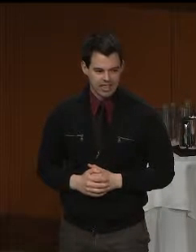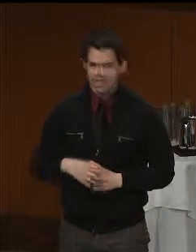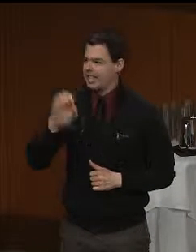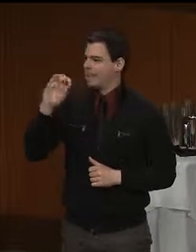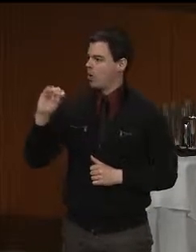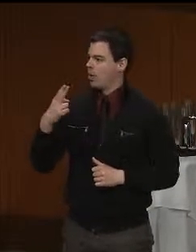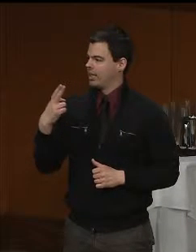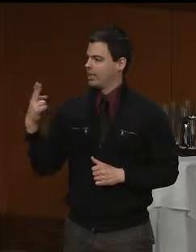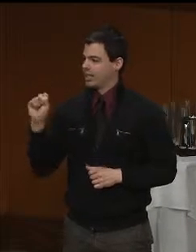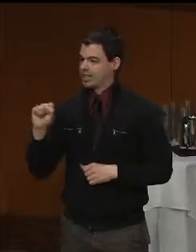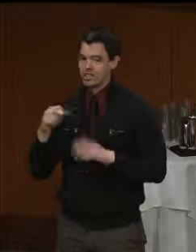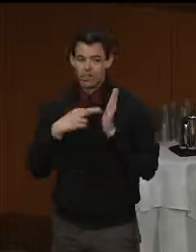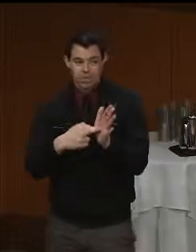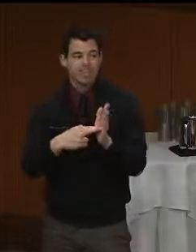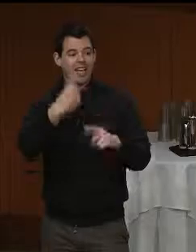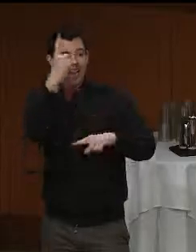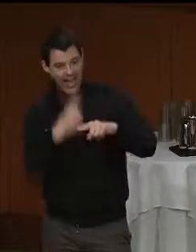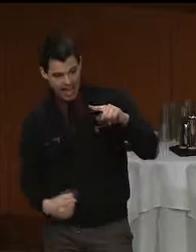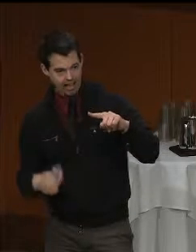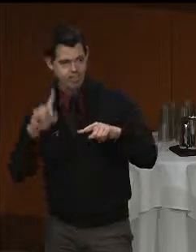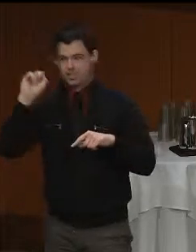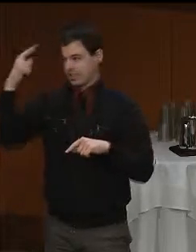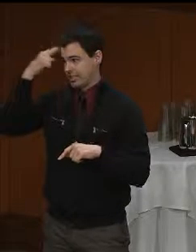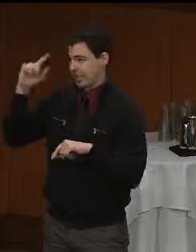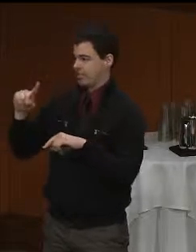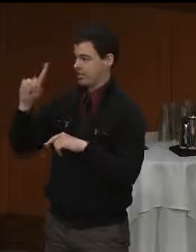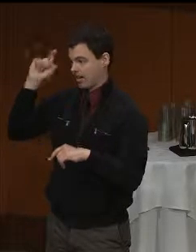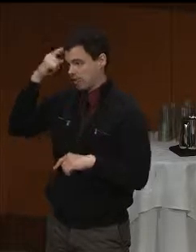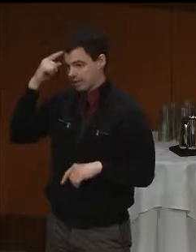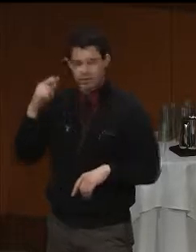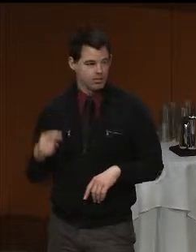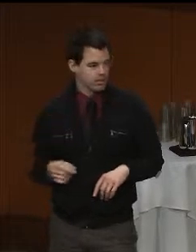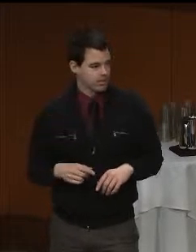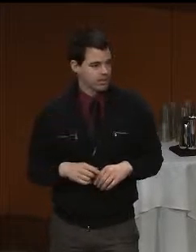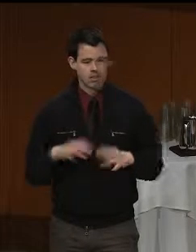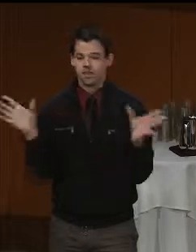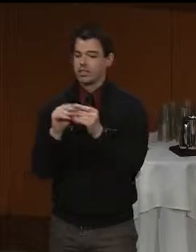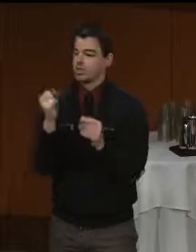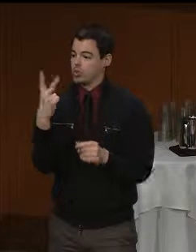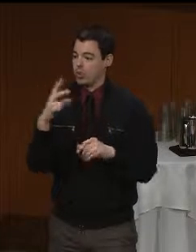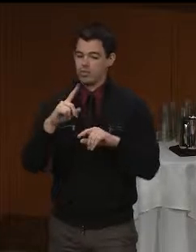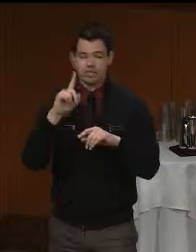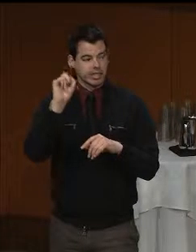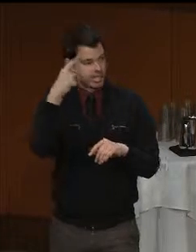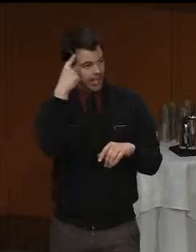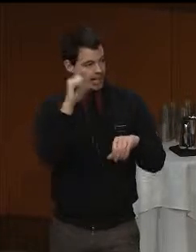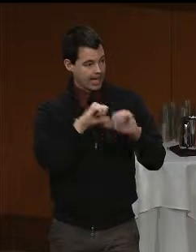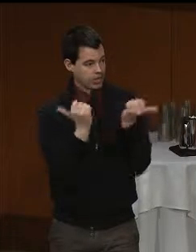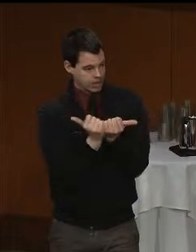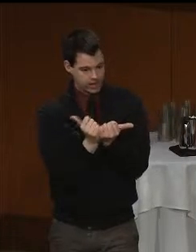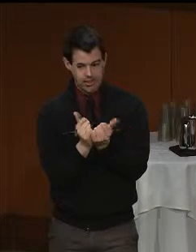so this is what half of state government looks like, comprised of 12 state agencies in addition to Medicaid.